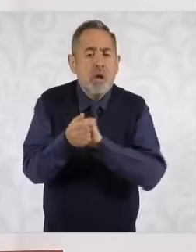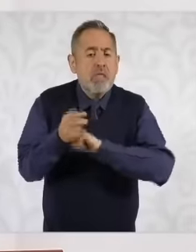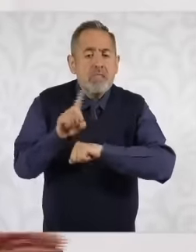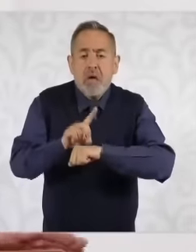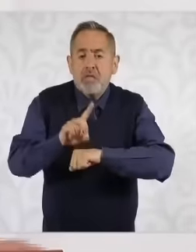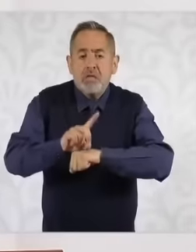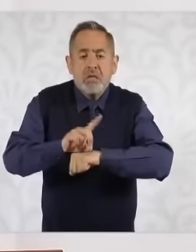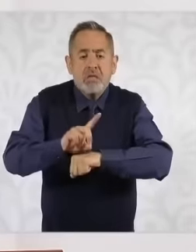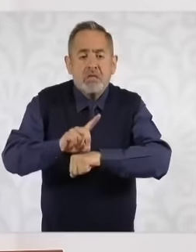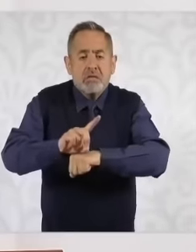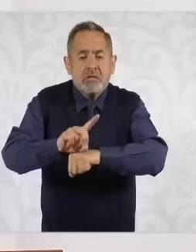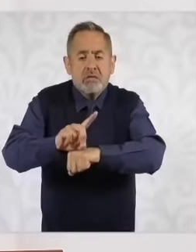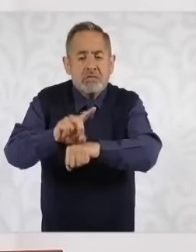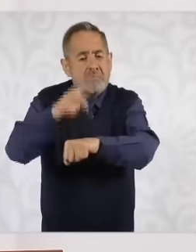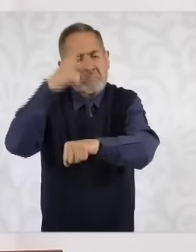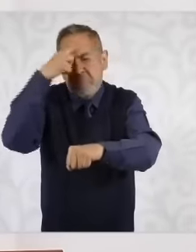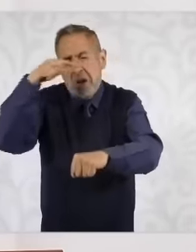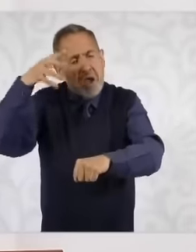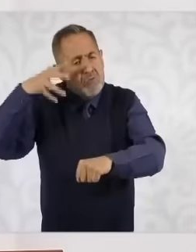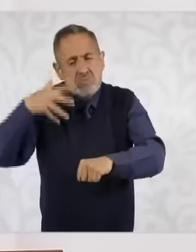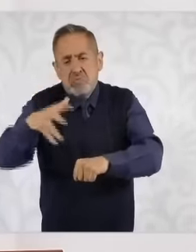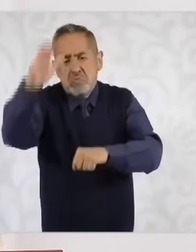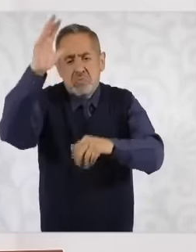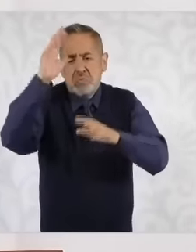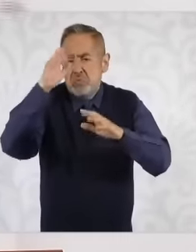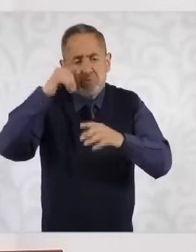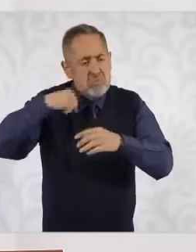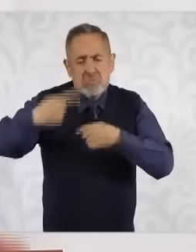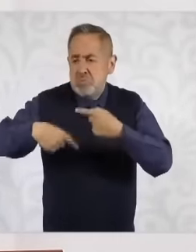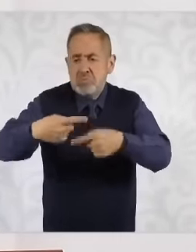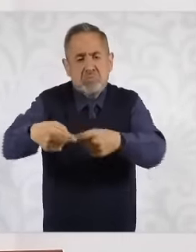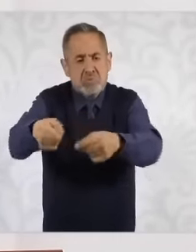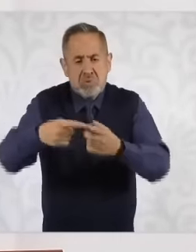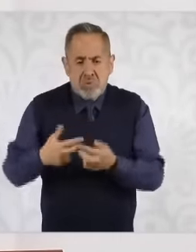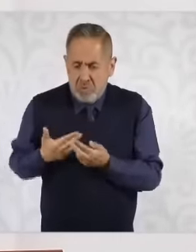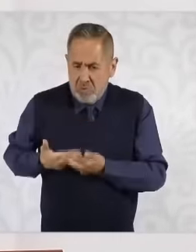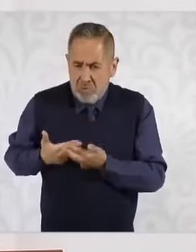all the programs that I have mentioned and each advance of those programs is a little more of food sovereignty